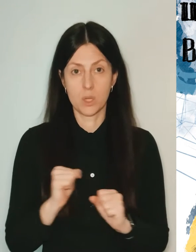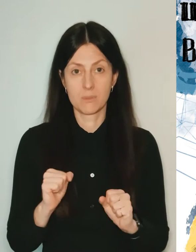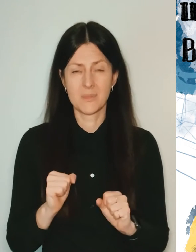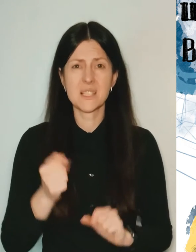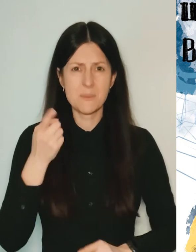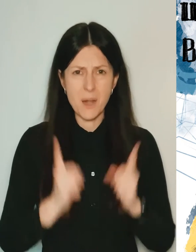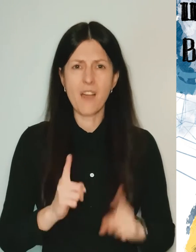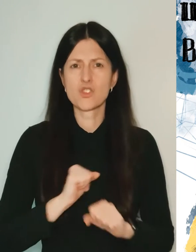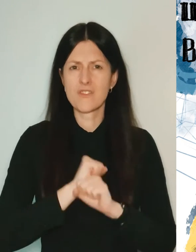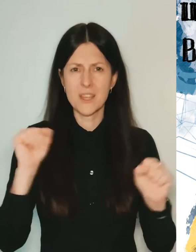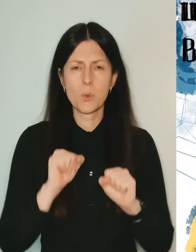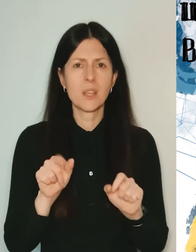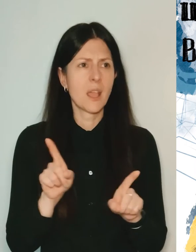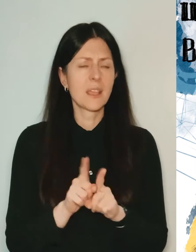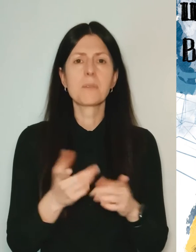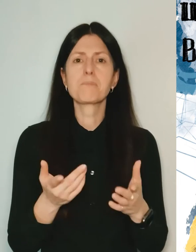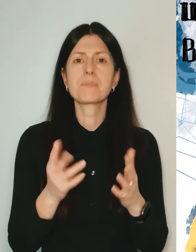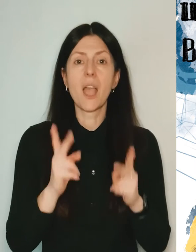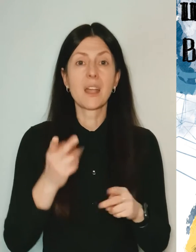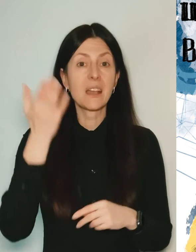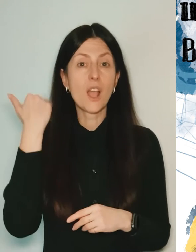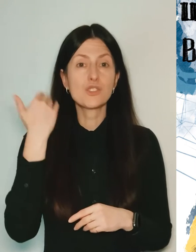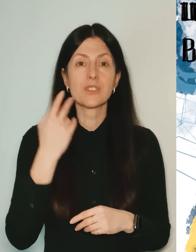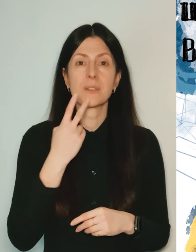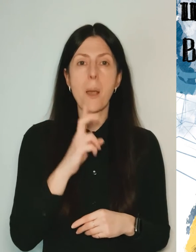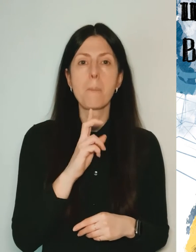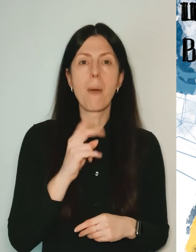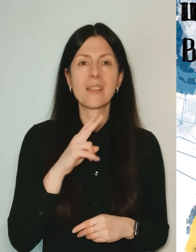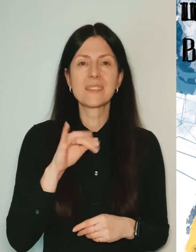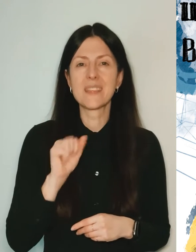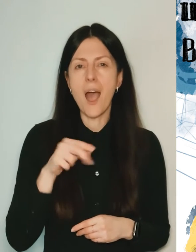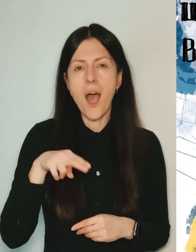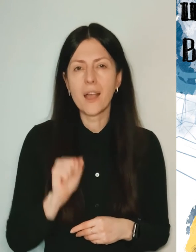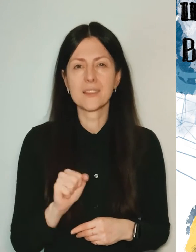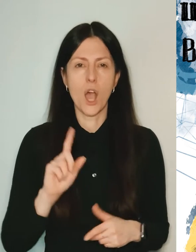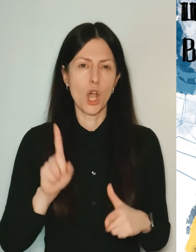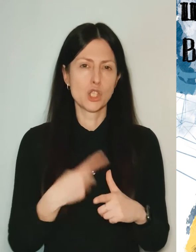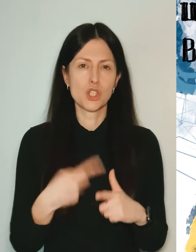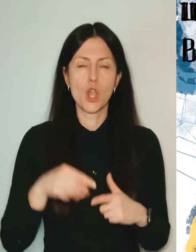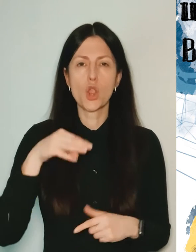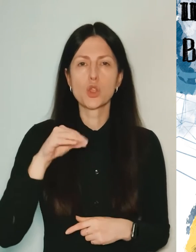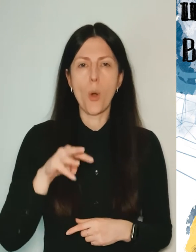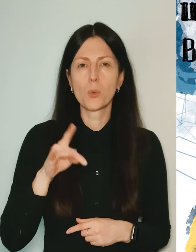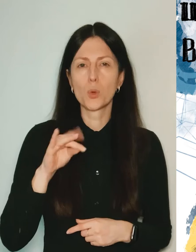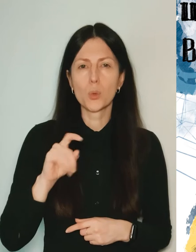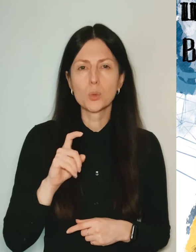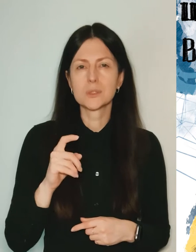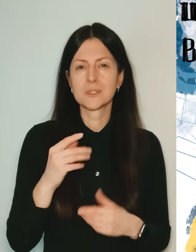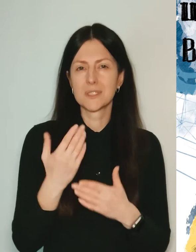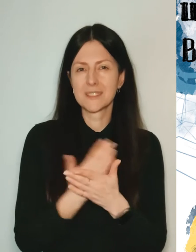Real explosions. The ones, I had seen in James Bond movies or the ones with Tom Cruz, or other action movies.